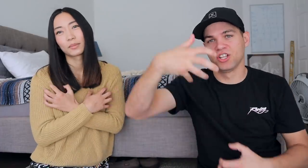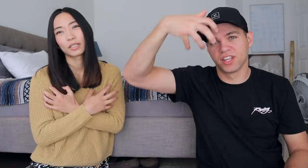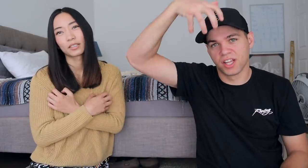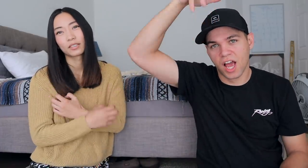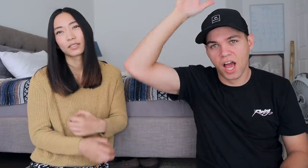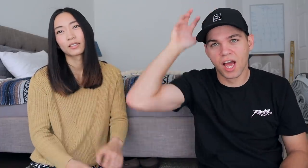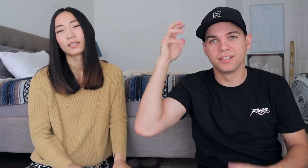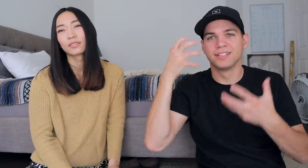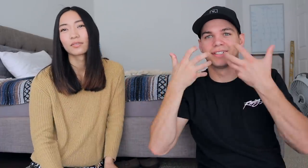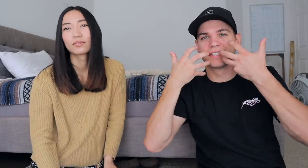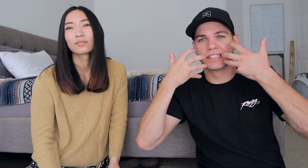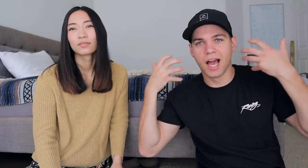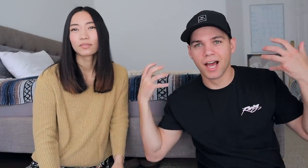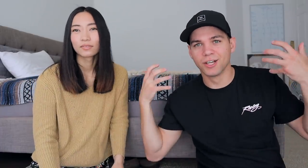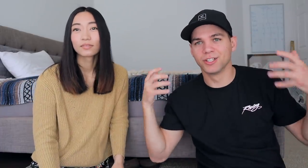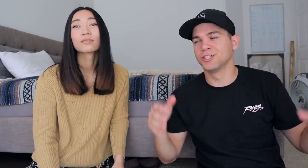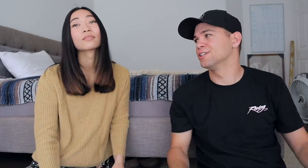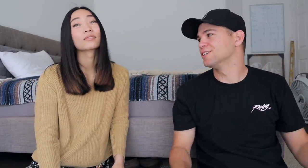bear, lion, tiger